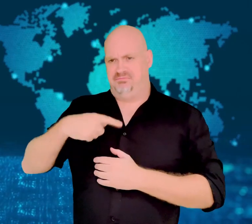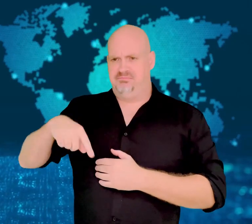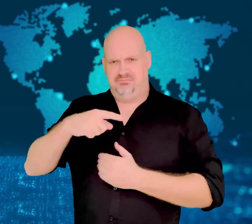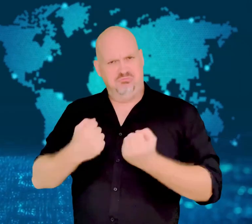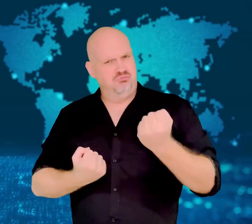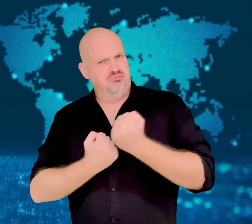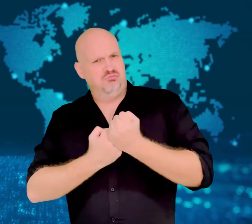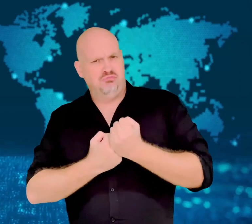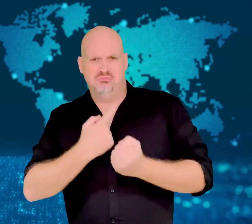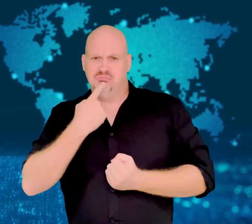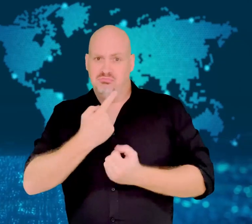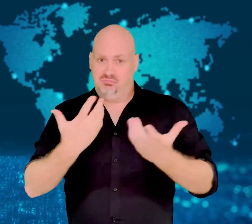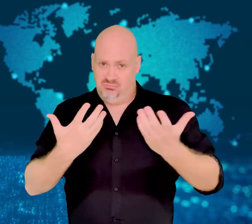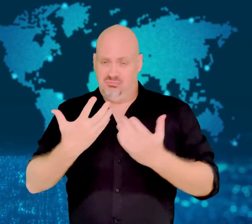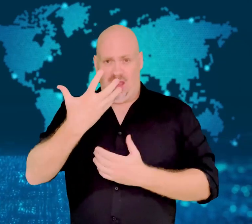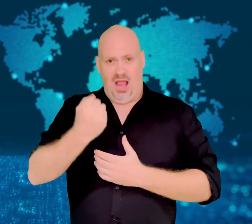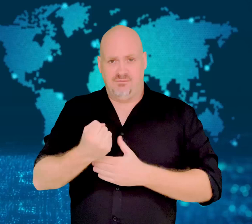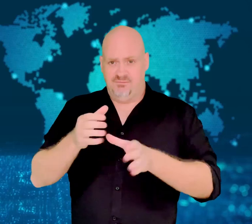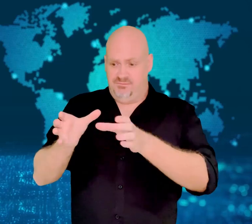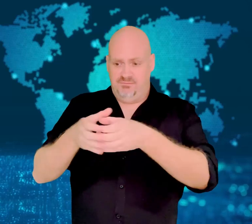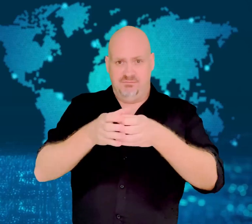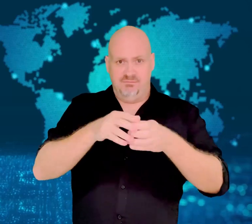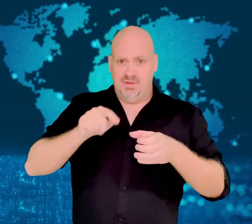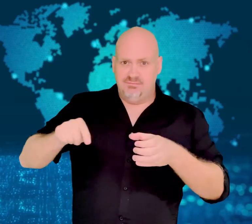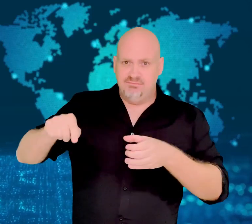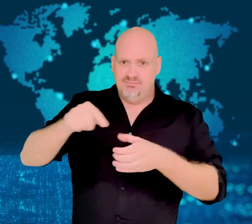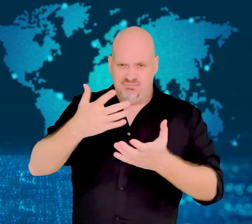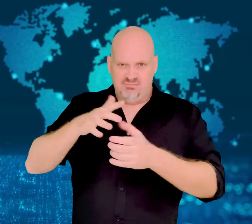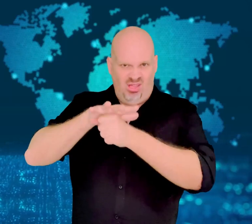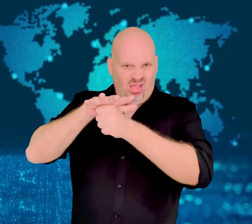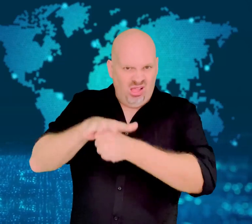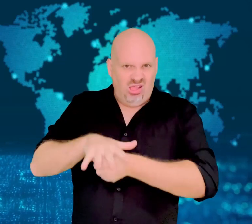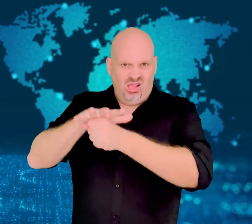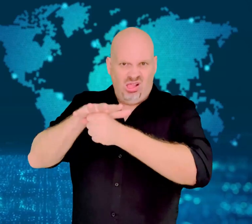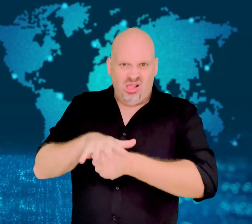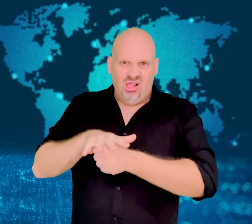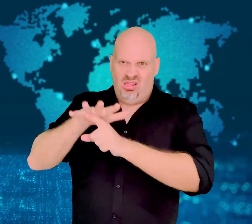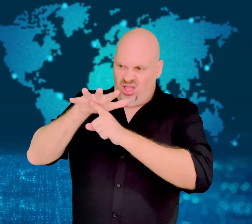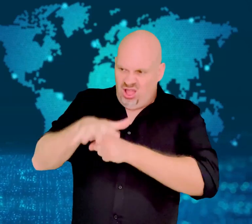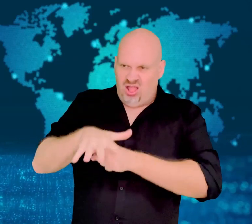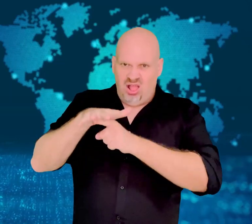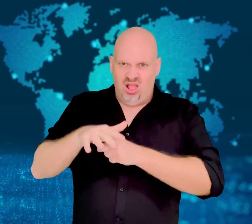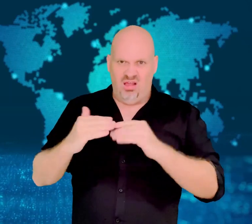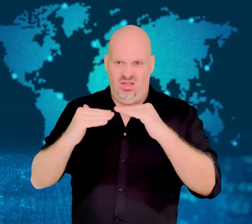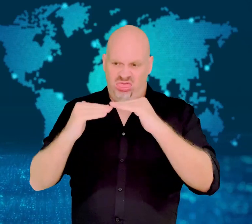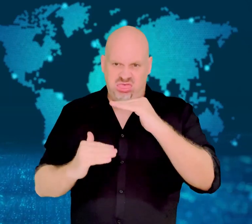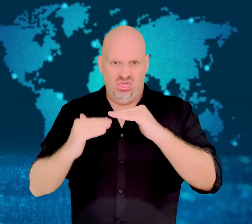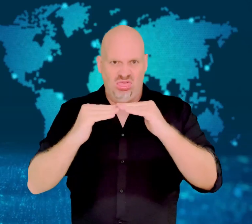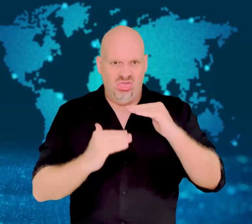who have been discriminated against in the past, an equal opportunity.